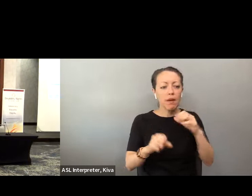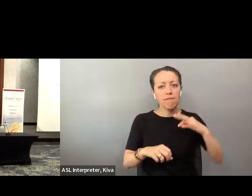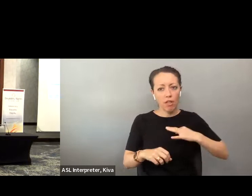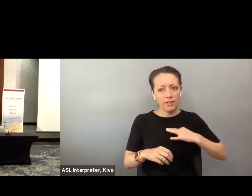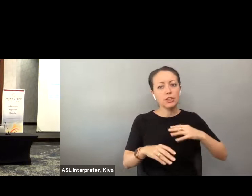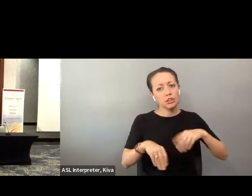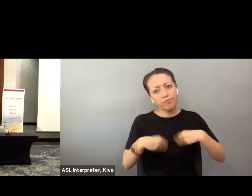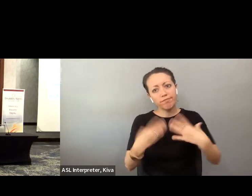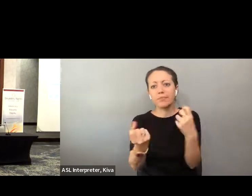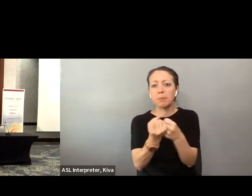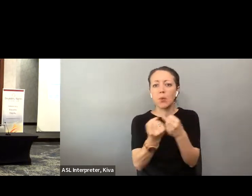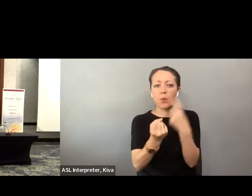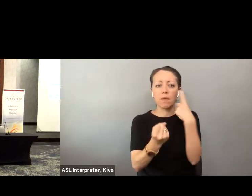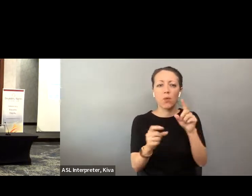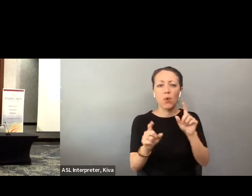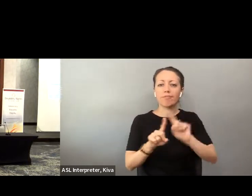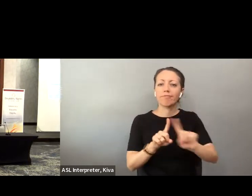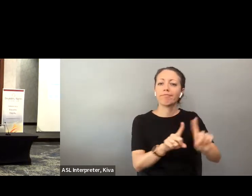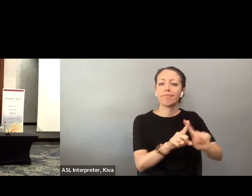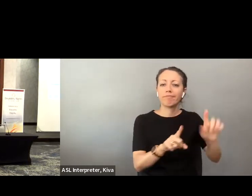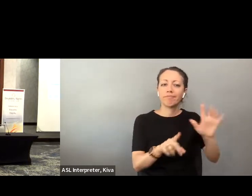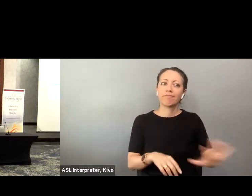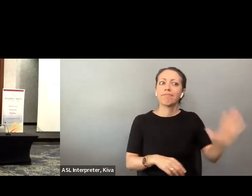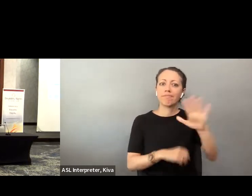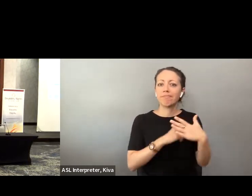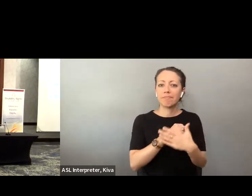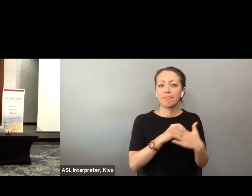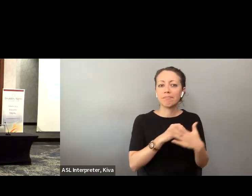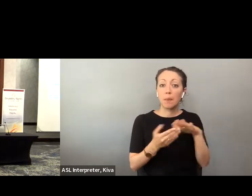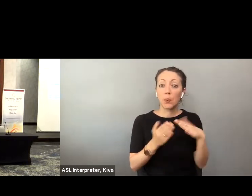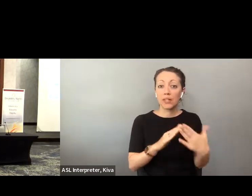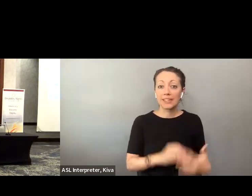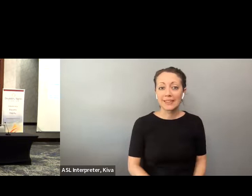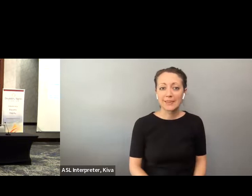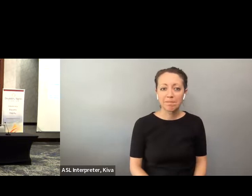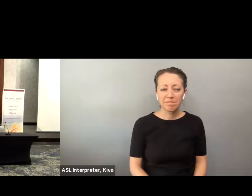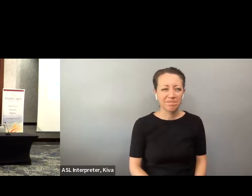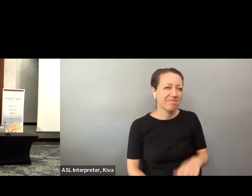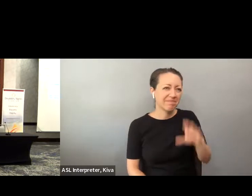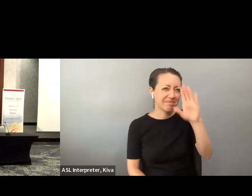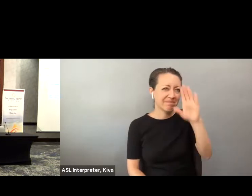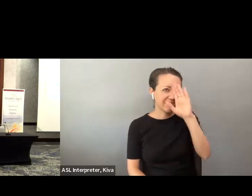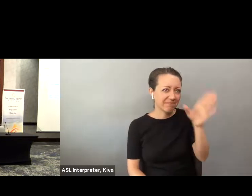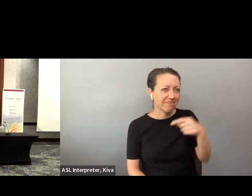volunteers that they can support fellow voters and their communities. disinformation, a lot of hmm coordination across like-minded organizations as well as advocacy to improve the county level and a lot of mobilization and training for volunteers that they can support Hello, voters on their communities thank you » Caitlyn: Thank you. Morning. Well, it's loud My name is Brad as well.